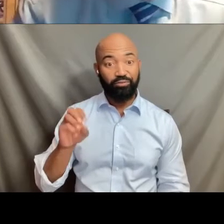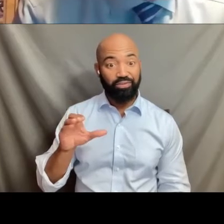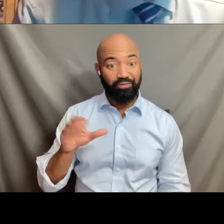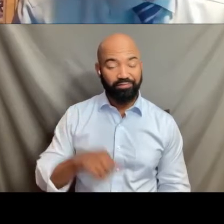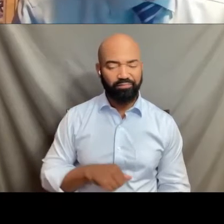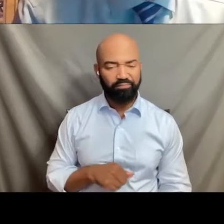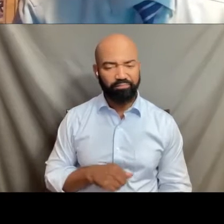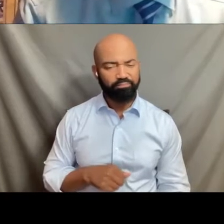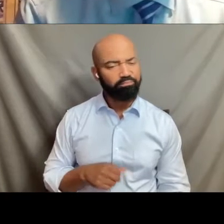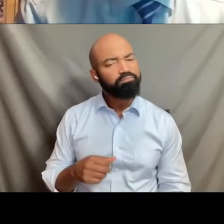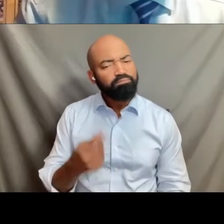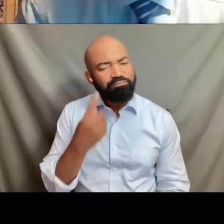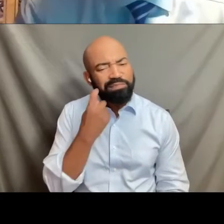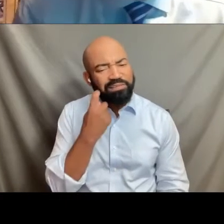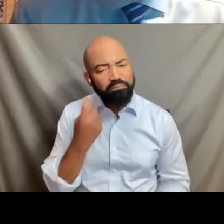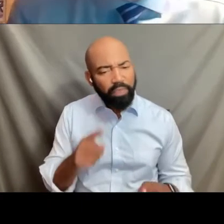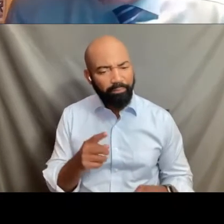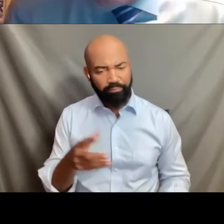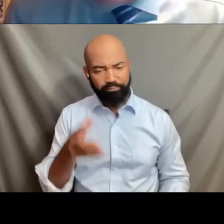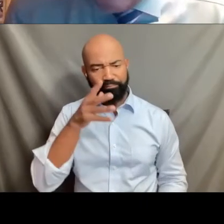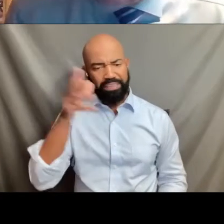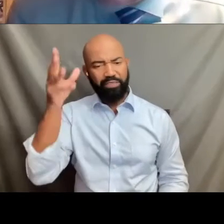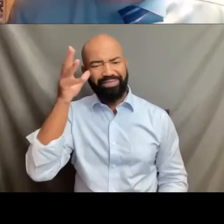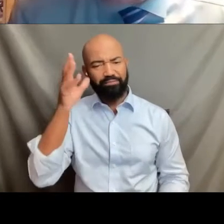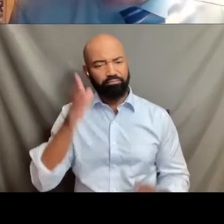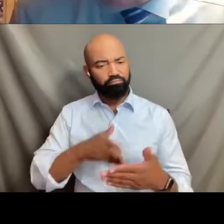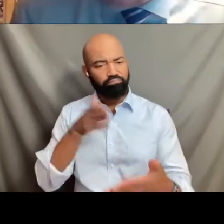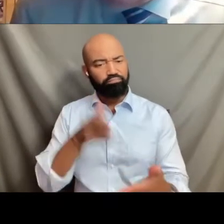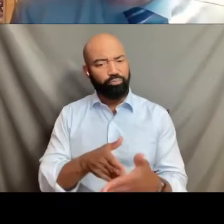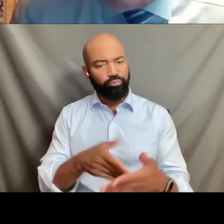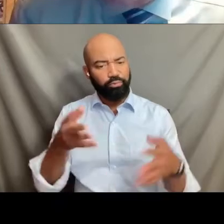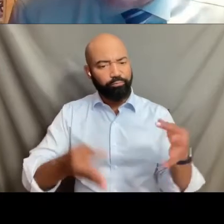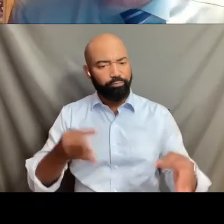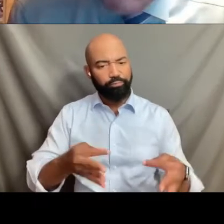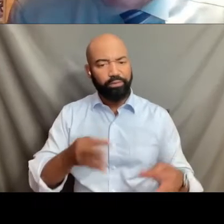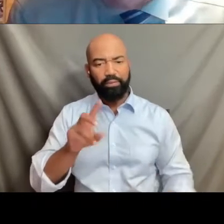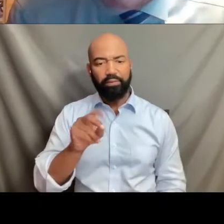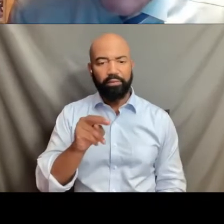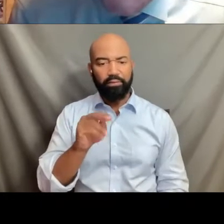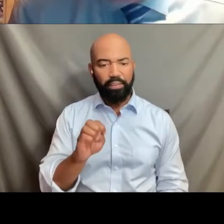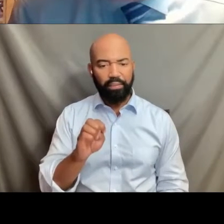who filed a lawsuit in Dane County Circuit Court, which is basically Madison.